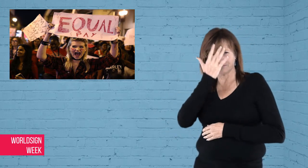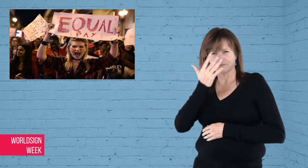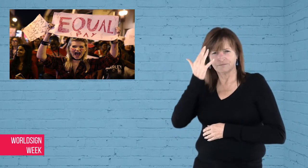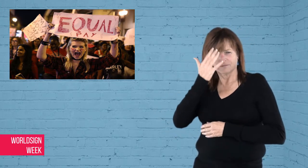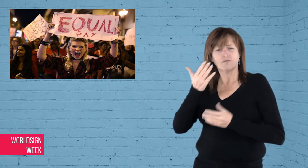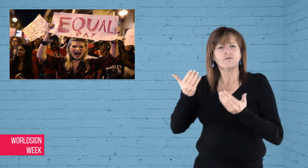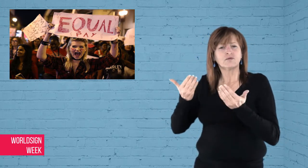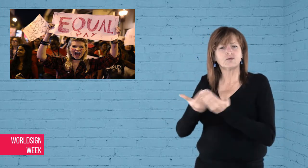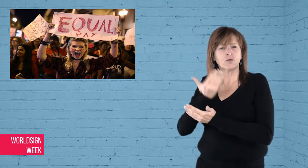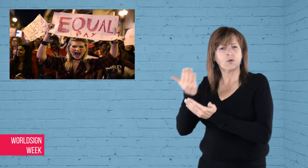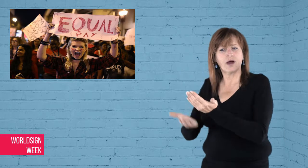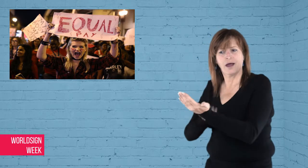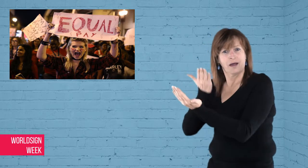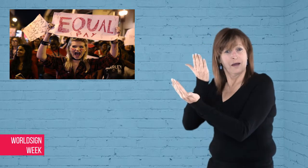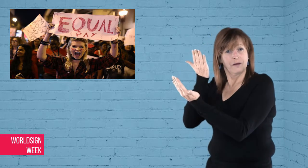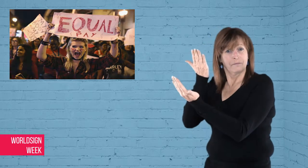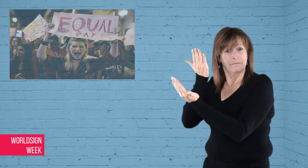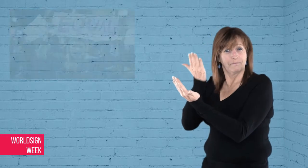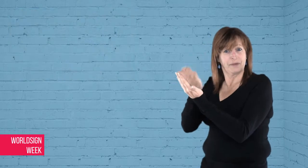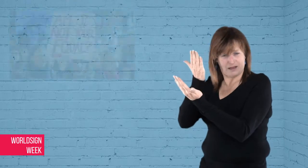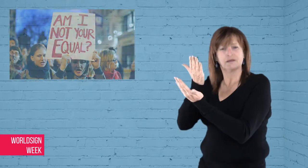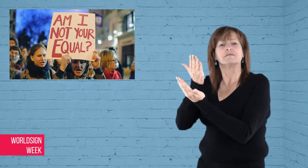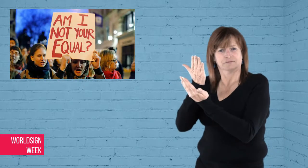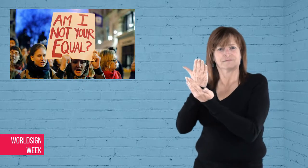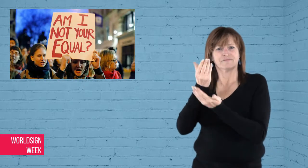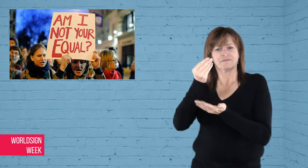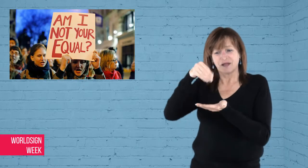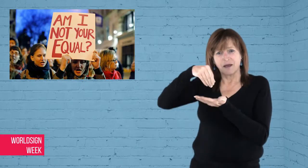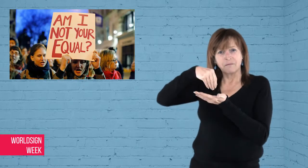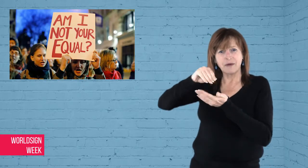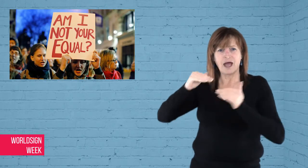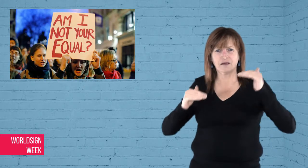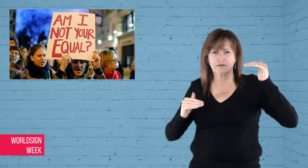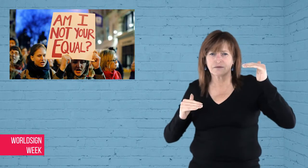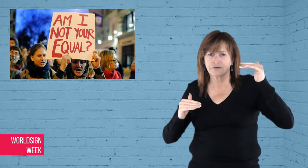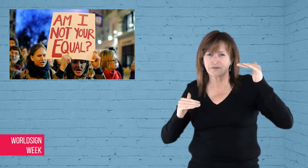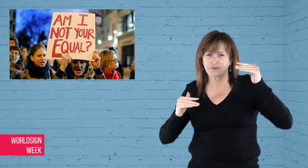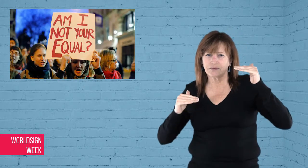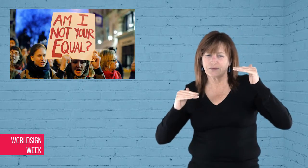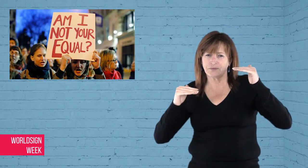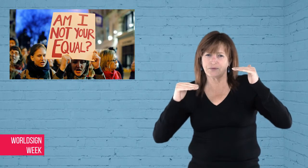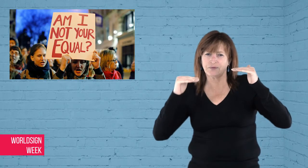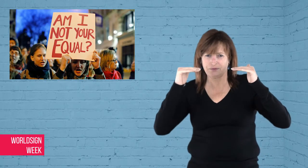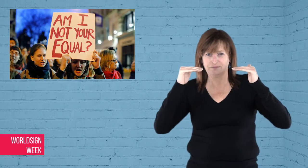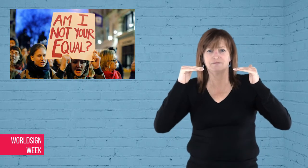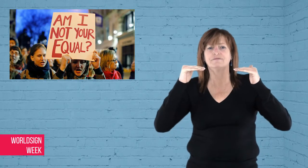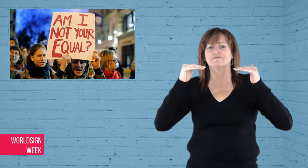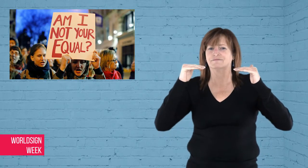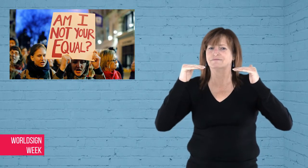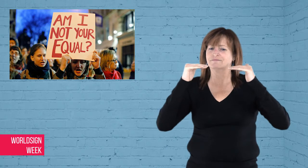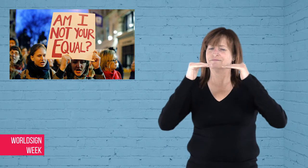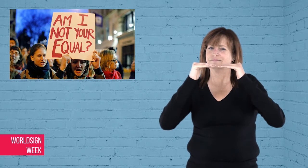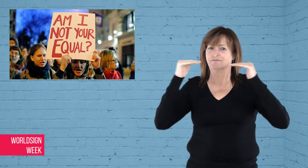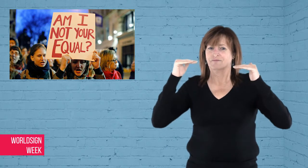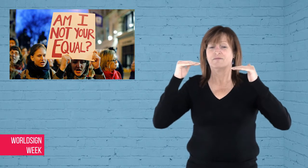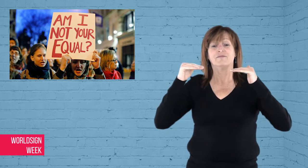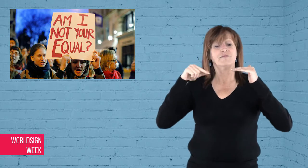pioneering a bill to close the wage gap between both genders by making it